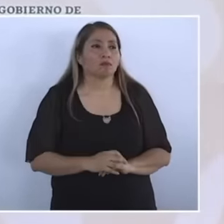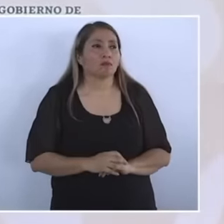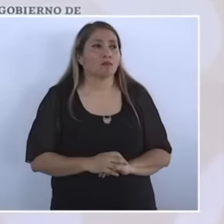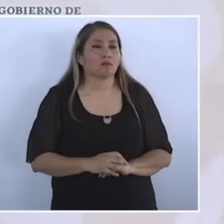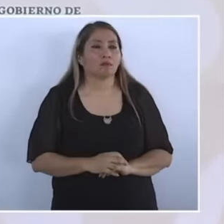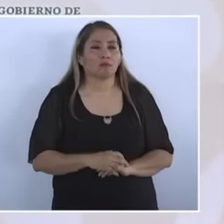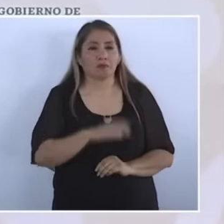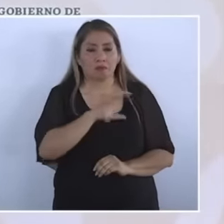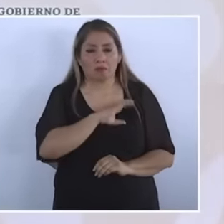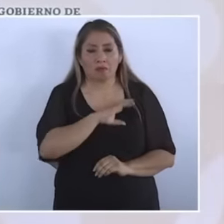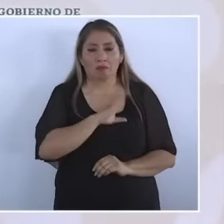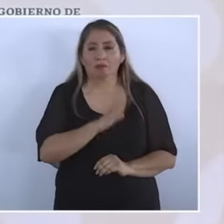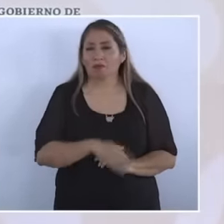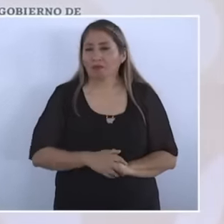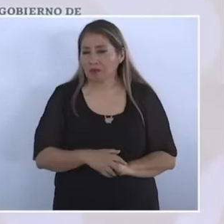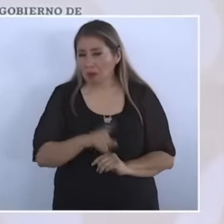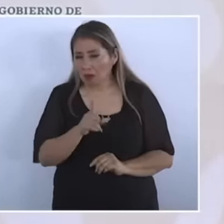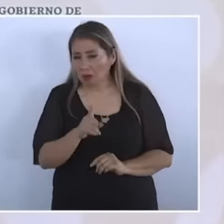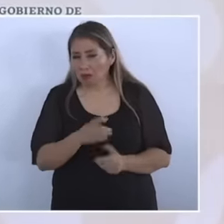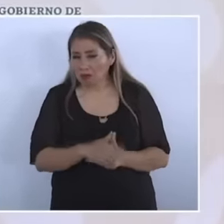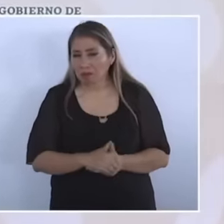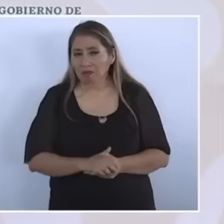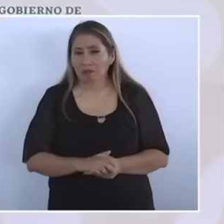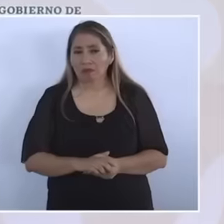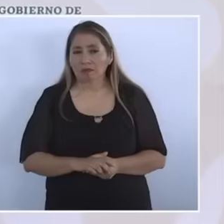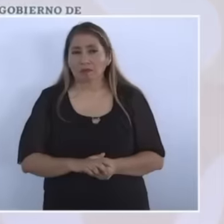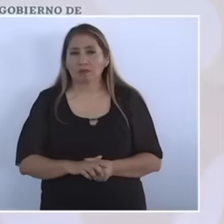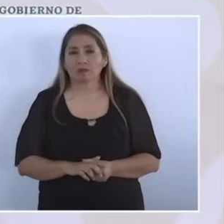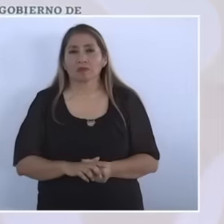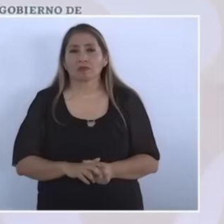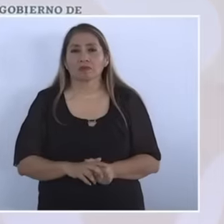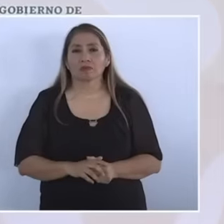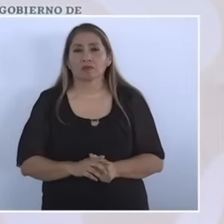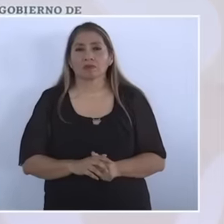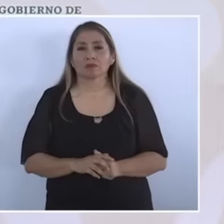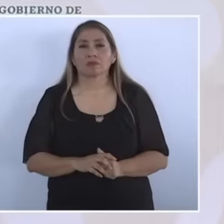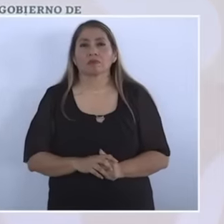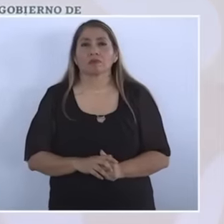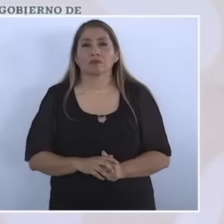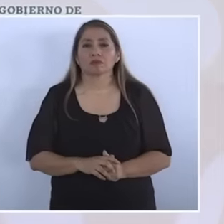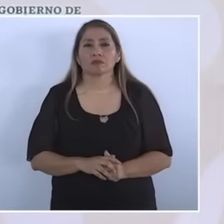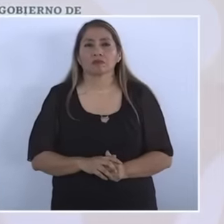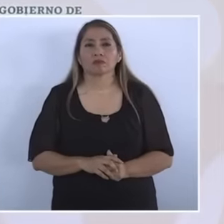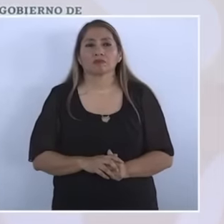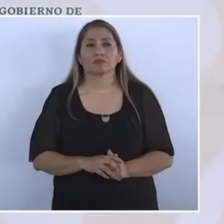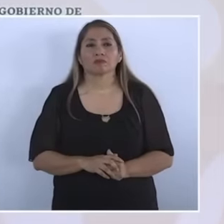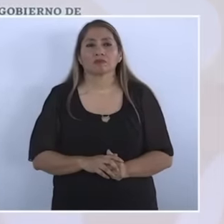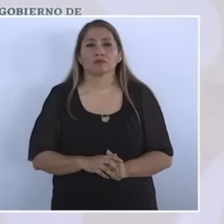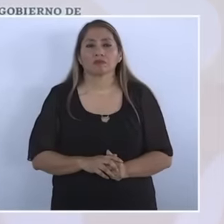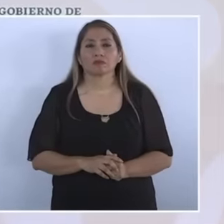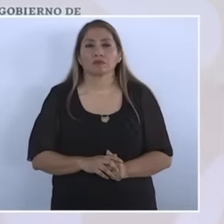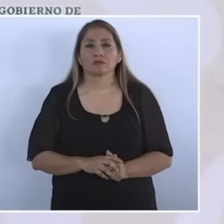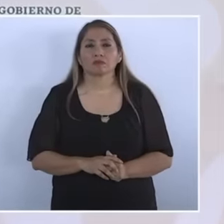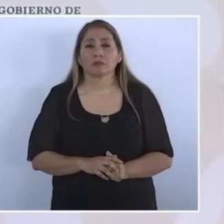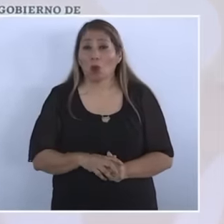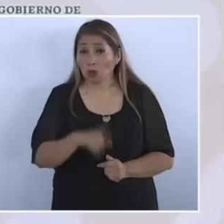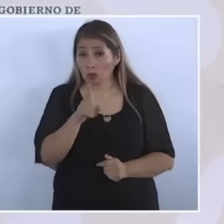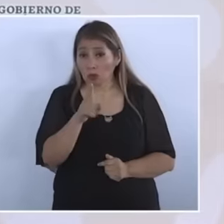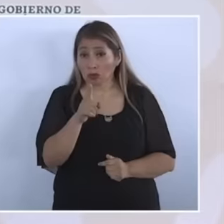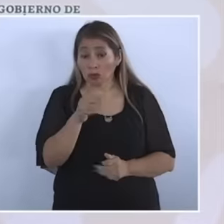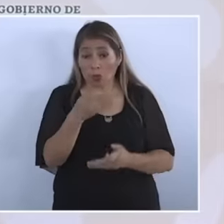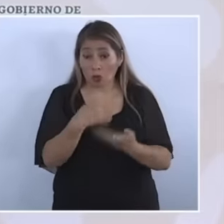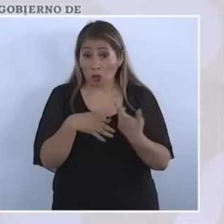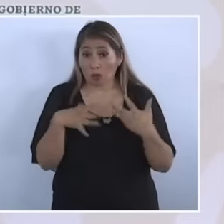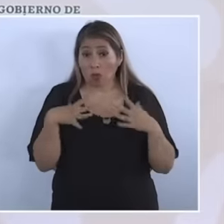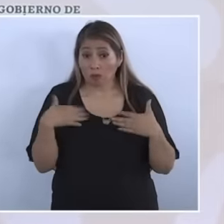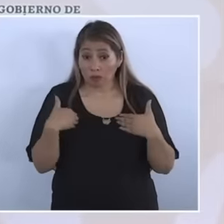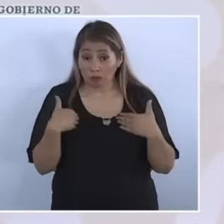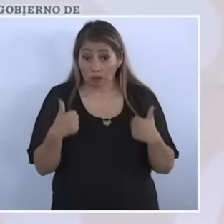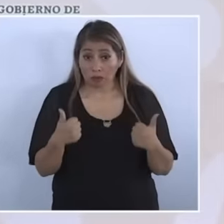be consensus And that word, well, sometimes it is not well understood It is for everyone to agree